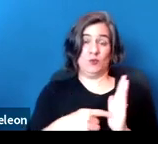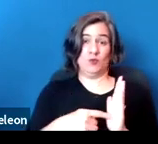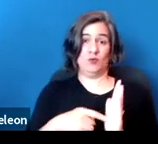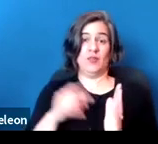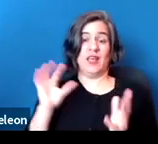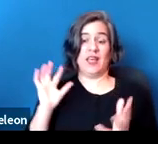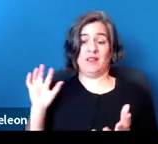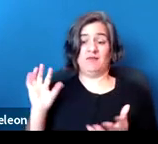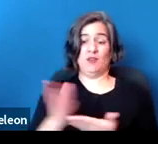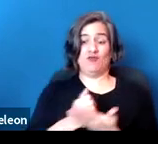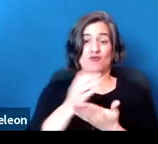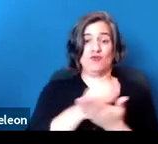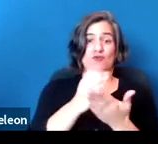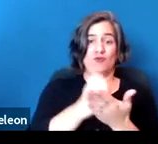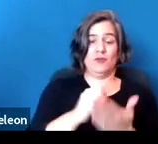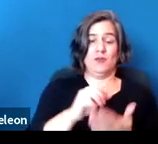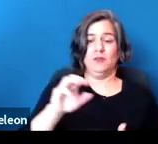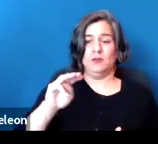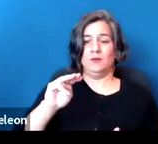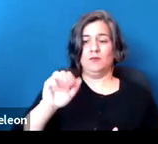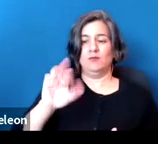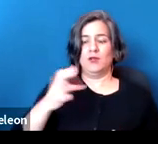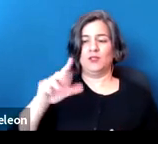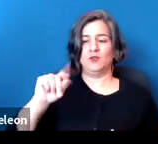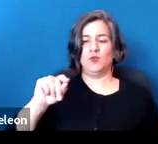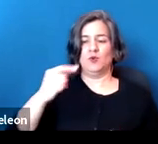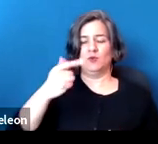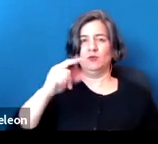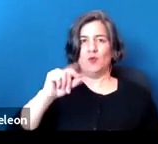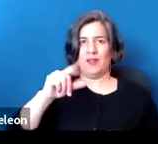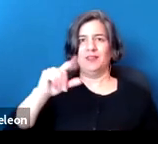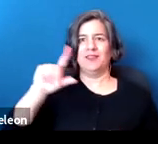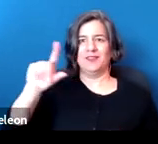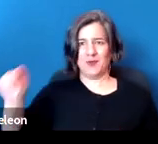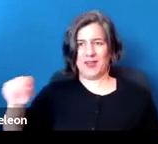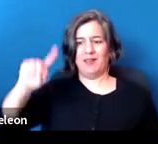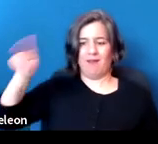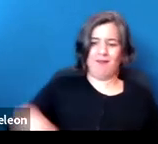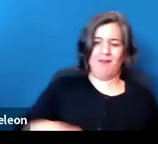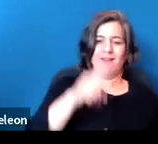between March 1, 2020 of this year and January 31, 2021 of next year.